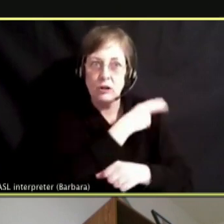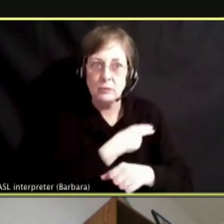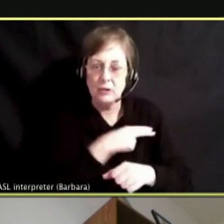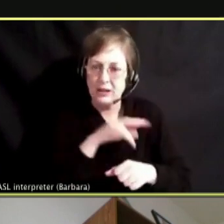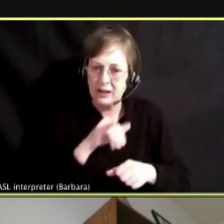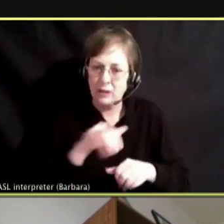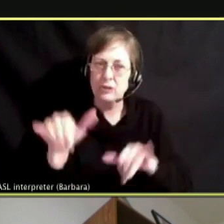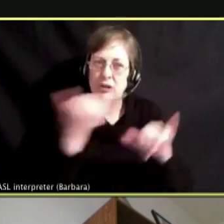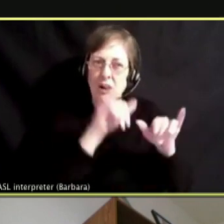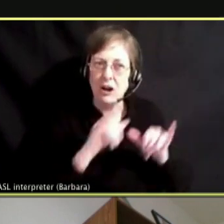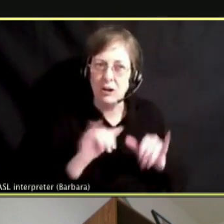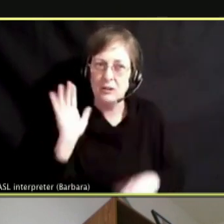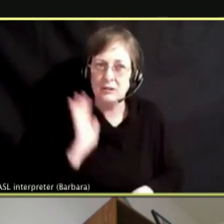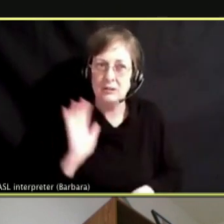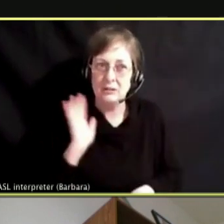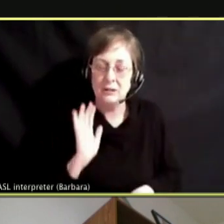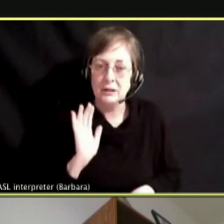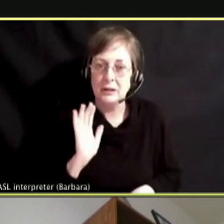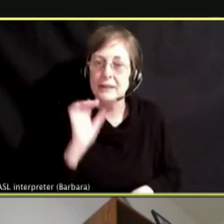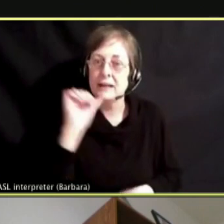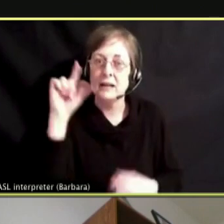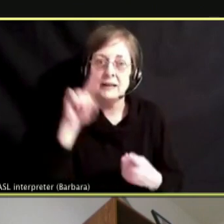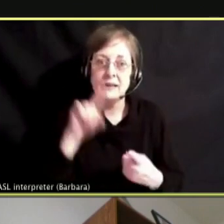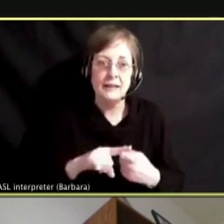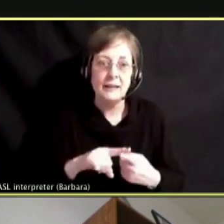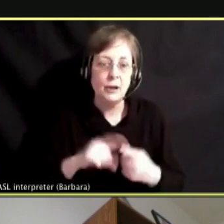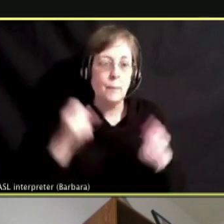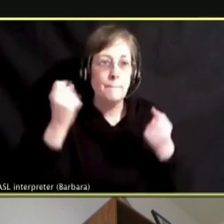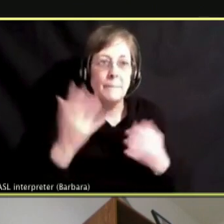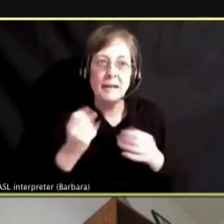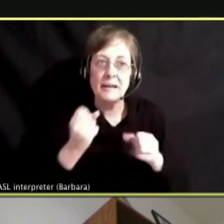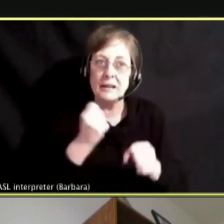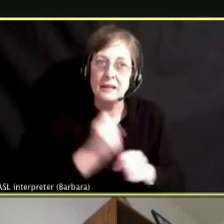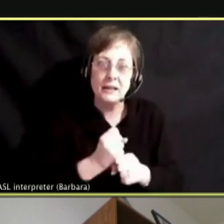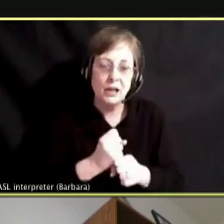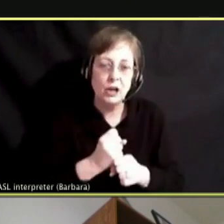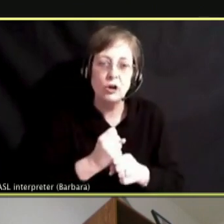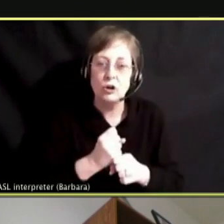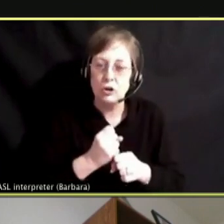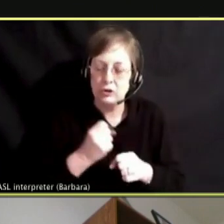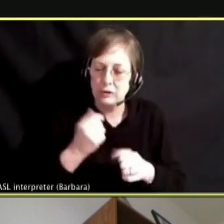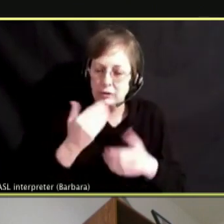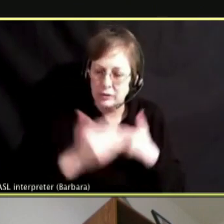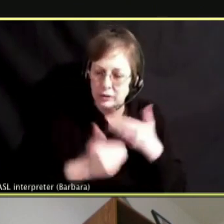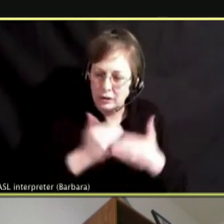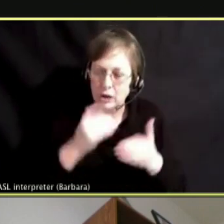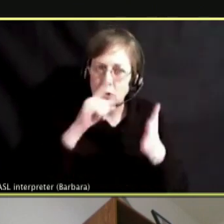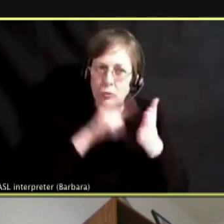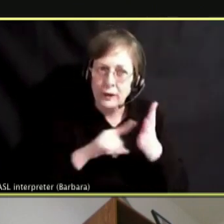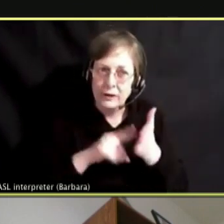AND IT WASN'T UNTIL YEARS AND YEARS AND DECADES OF RESEARCH BEFORE PEOPLE REALLY UNDERSTOOD